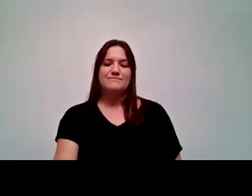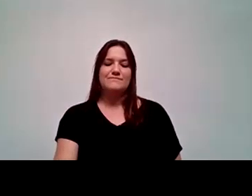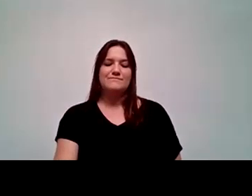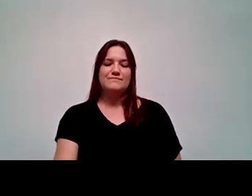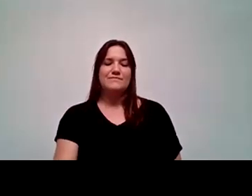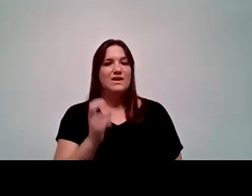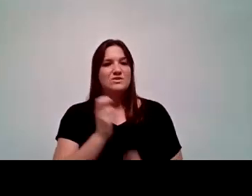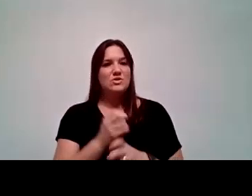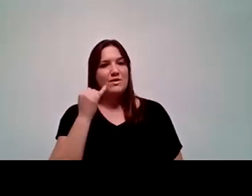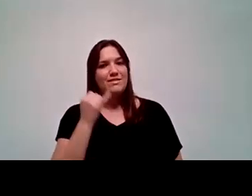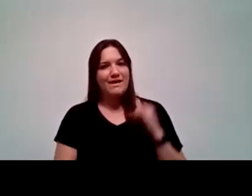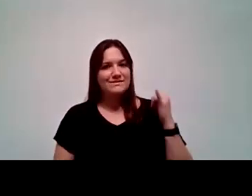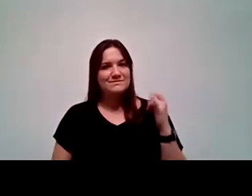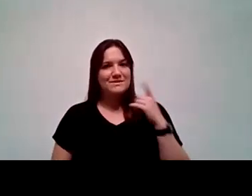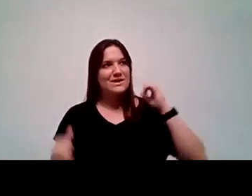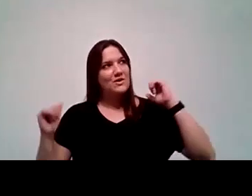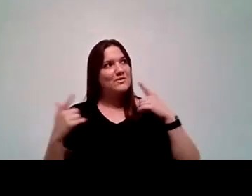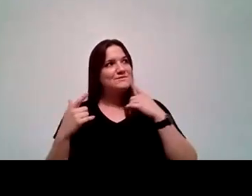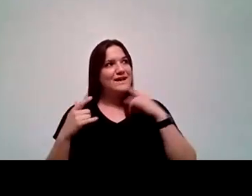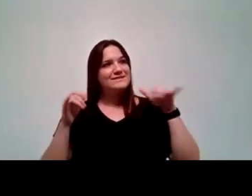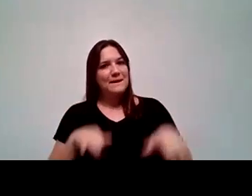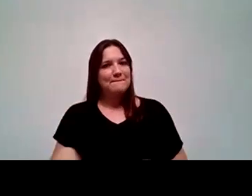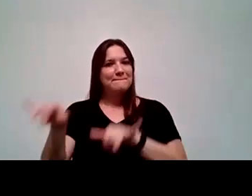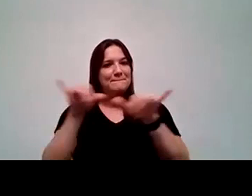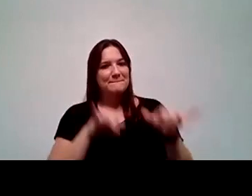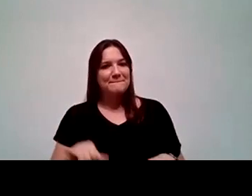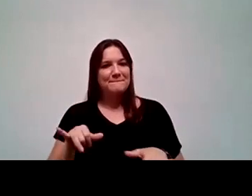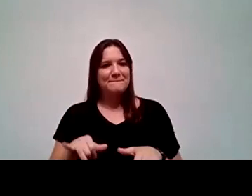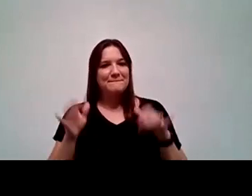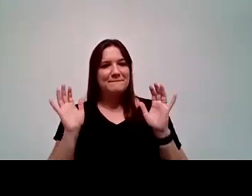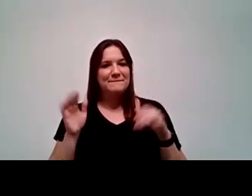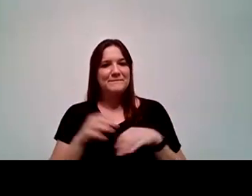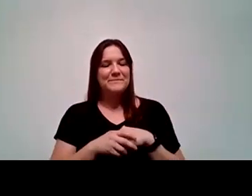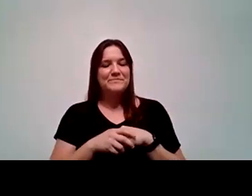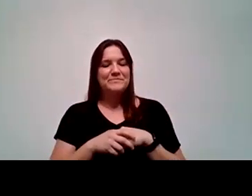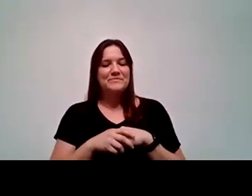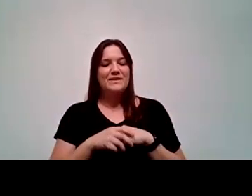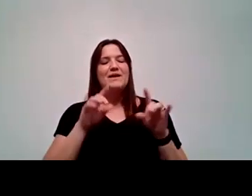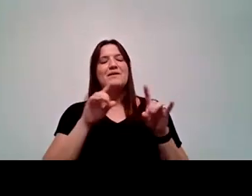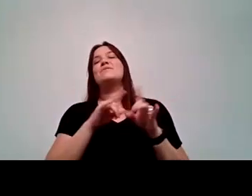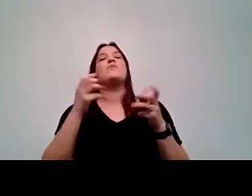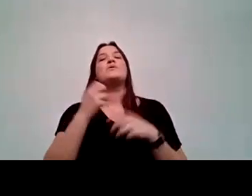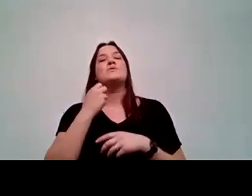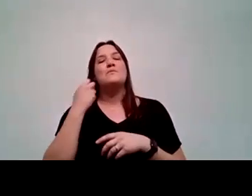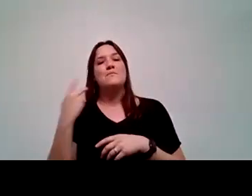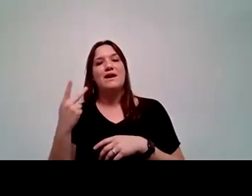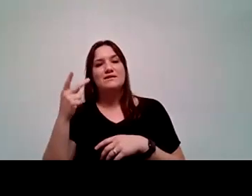because they've all said everything that I wanted to say, but I do want to go back to the concept of making our students